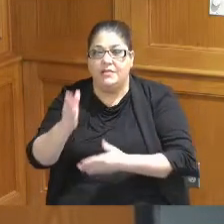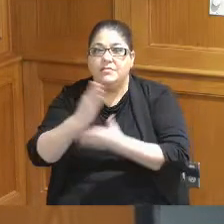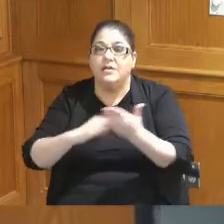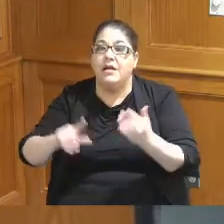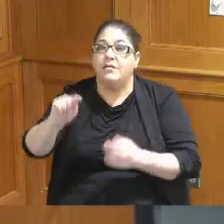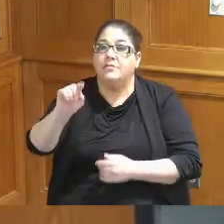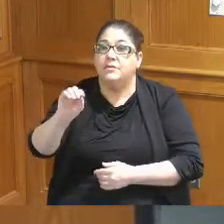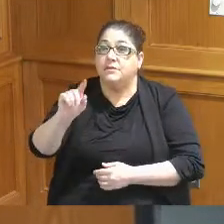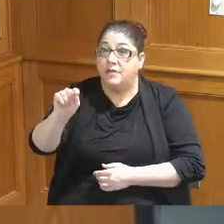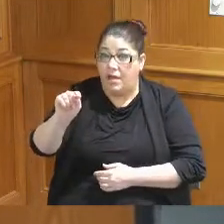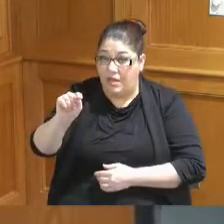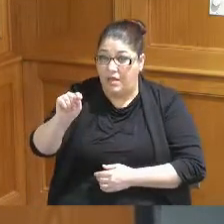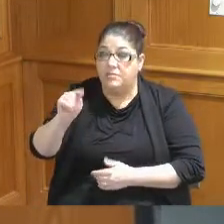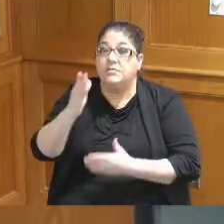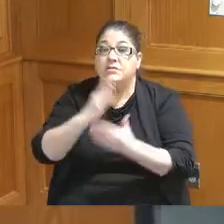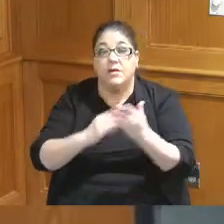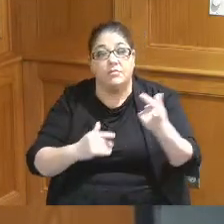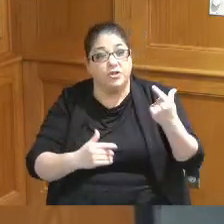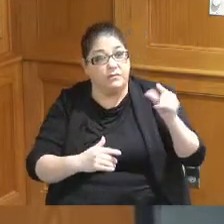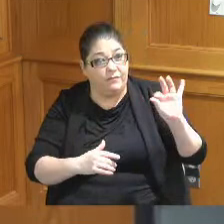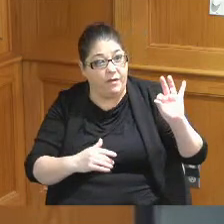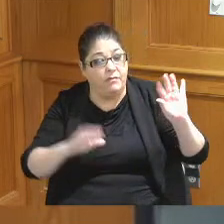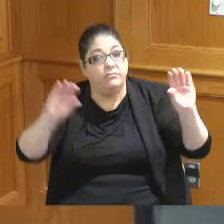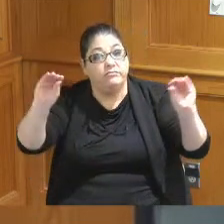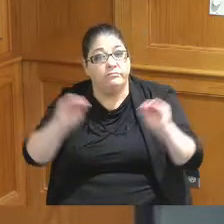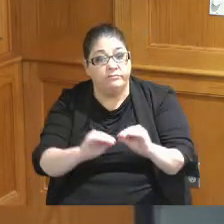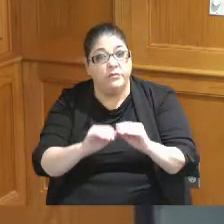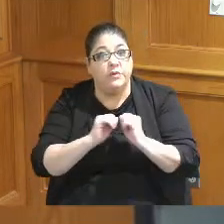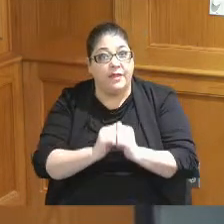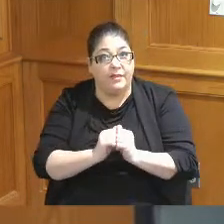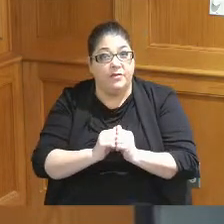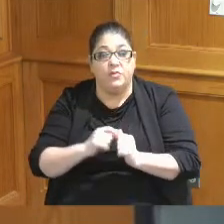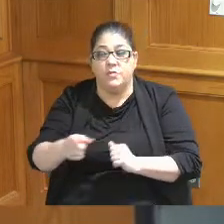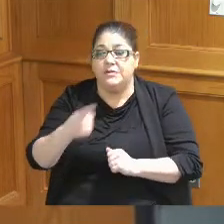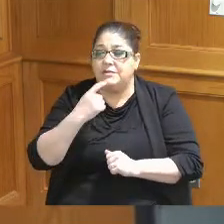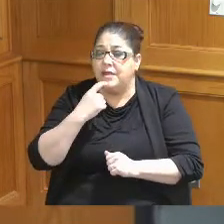things that could come out of the general fund you claim it's an economic account